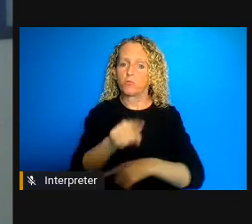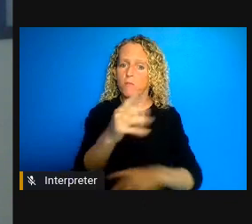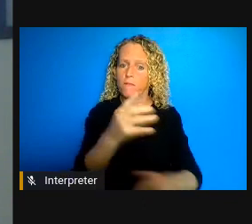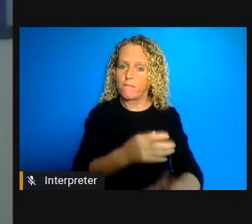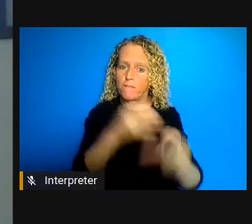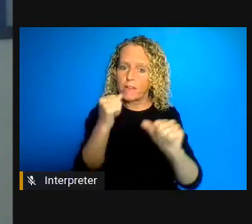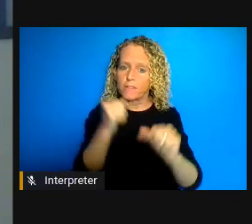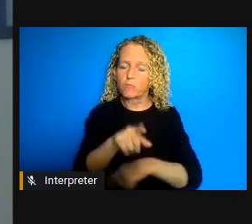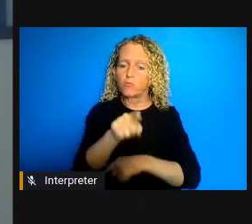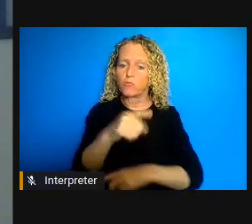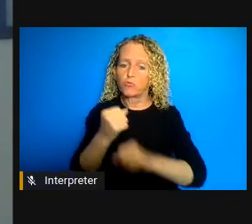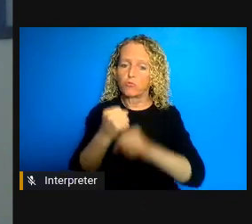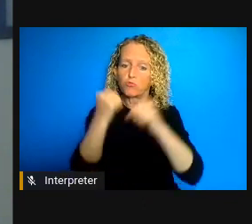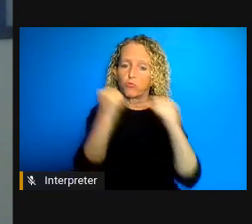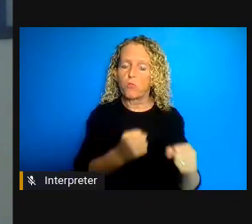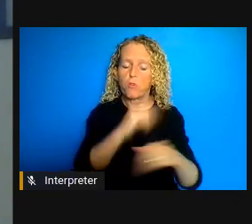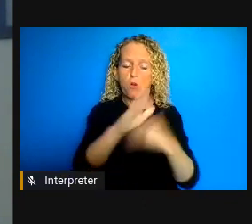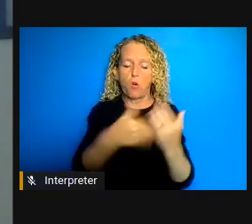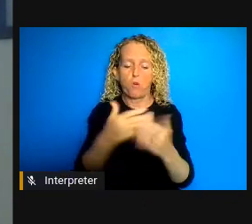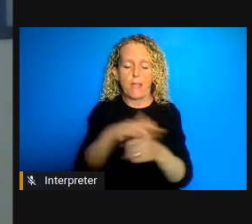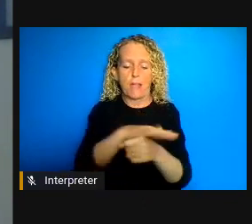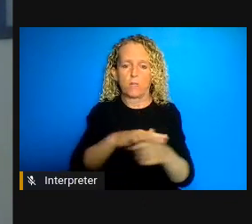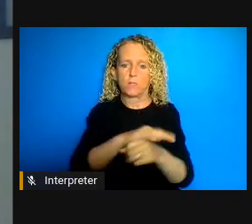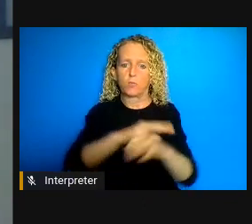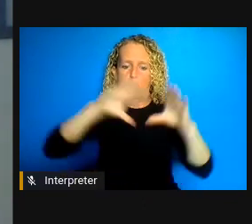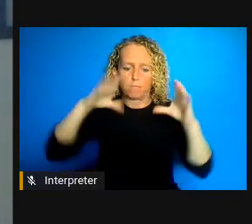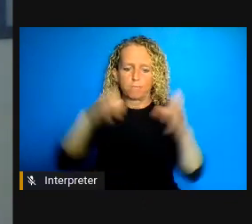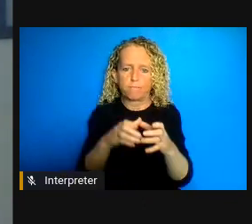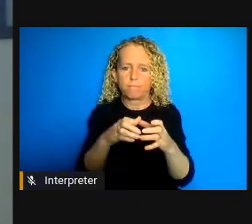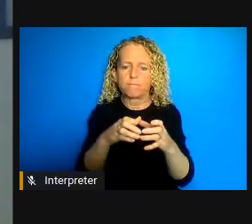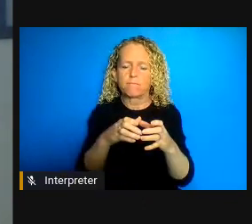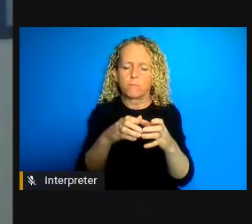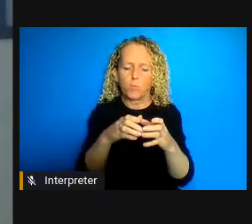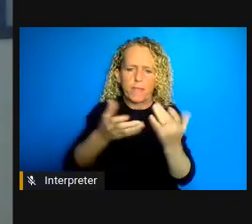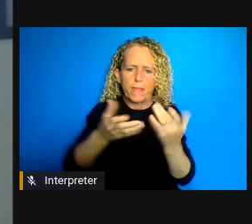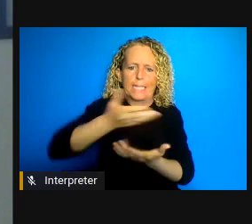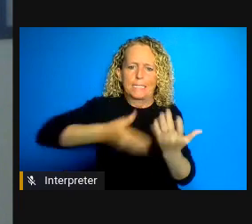congregated places but especially in spaces where the populations are very